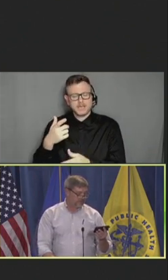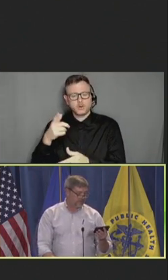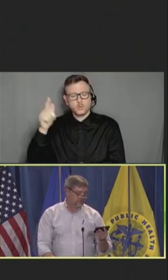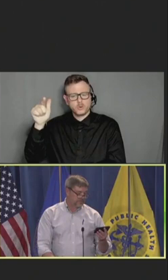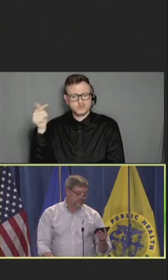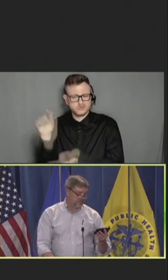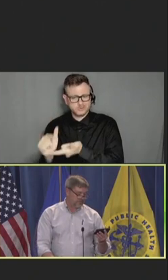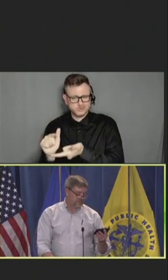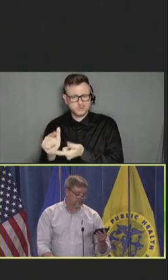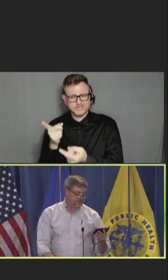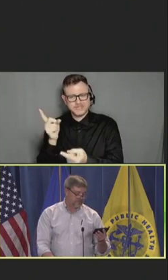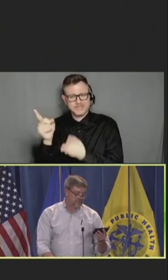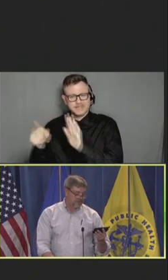existing vaccines.